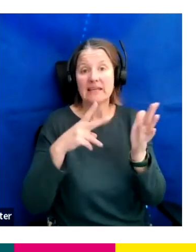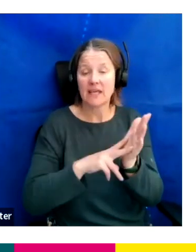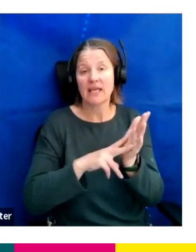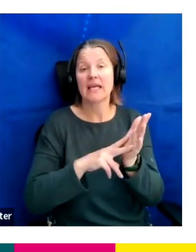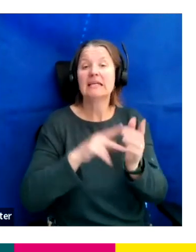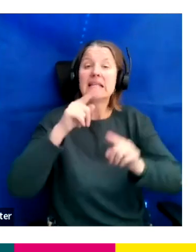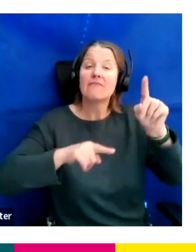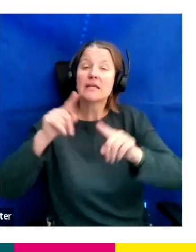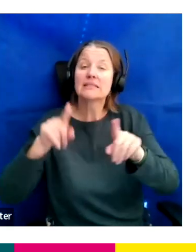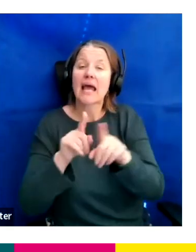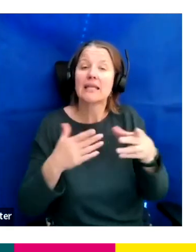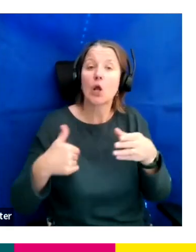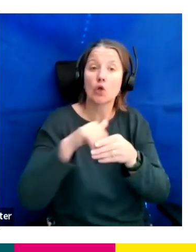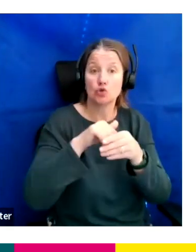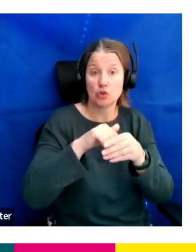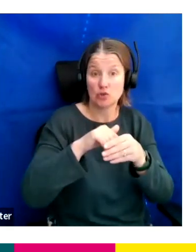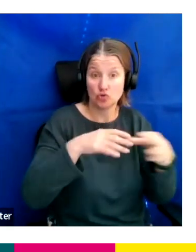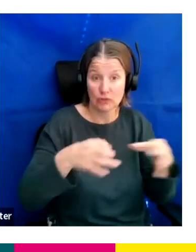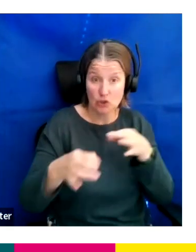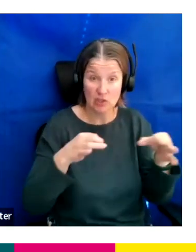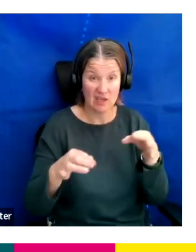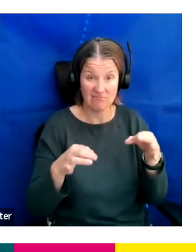So across onscreen, offscreen and across the workforce.